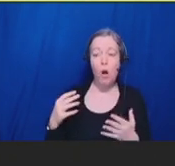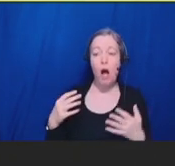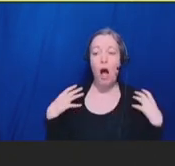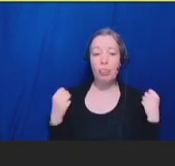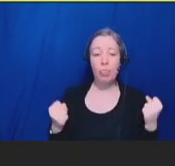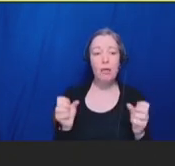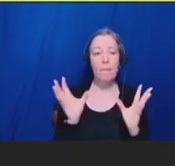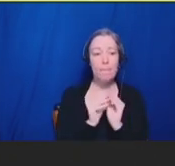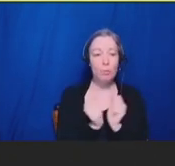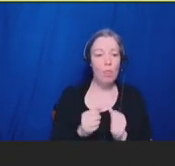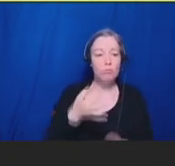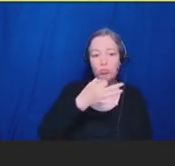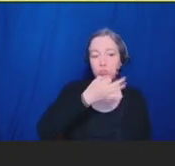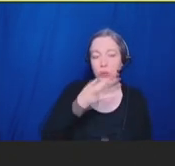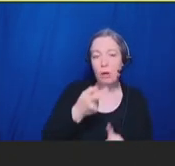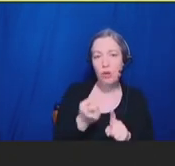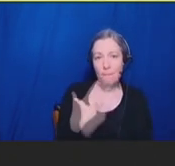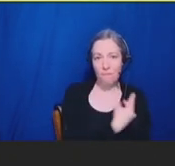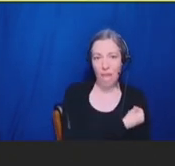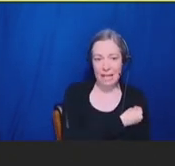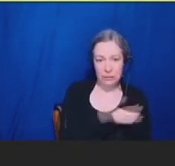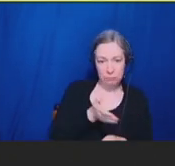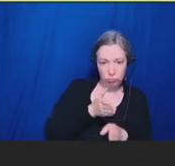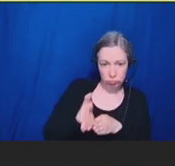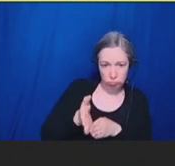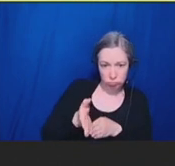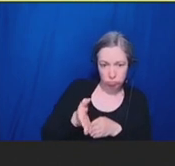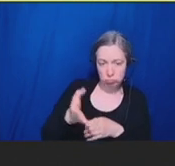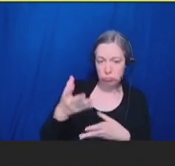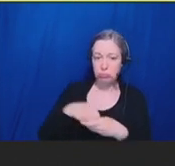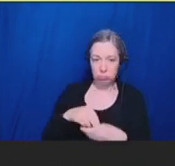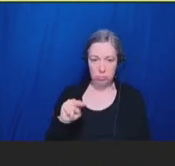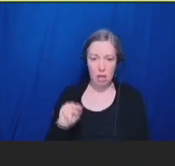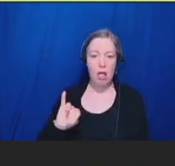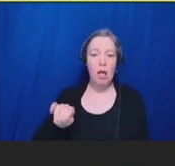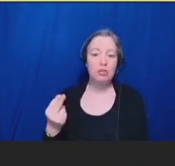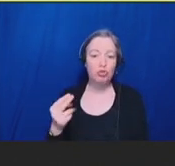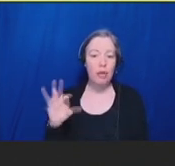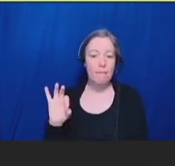to be more inclusive and to reduce the cost associated in executing large and diverse